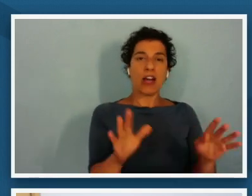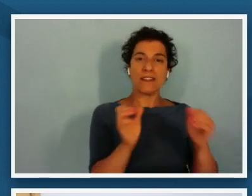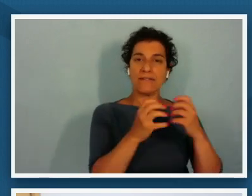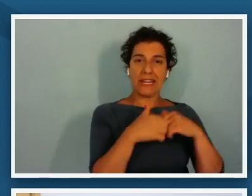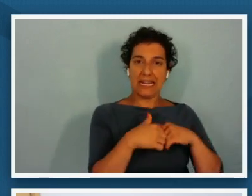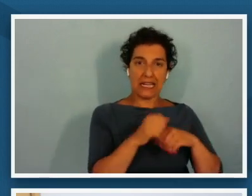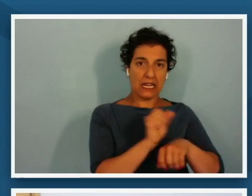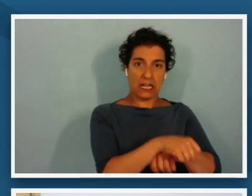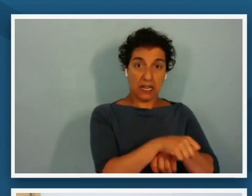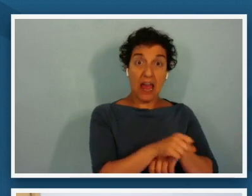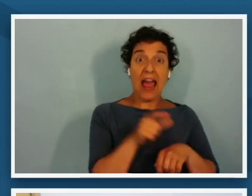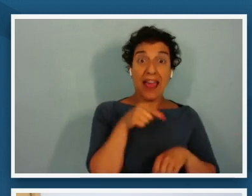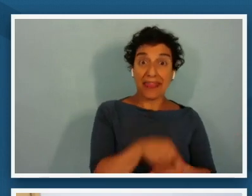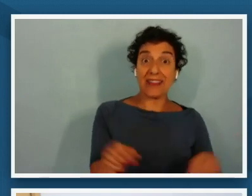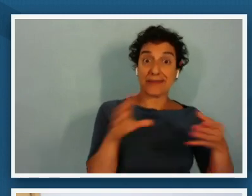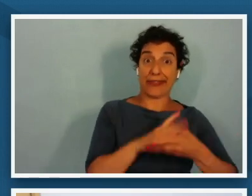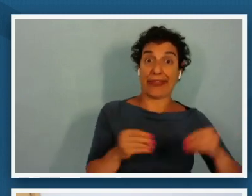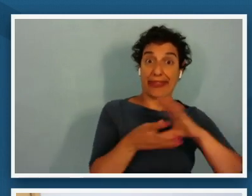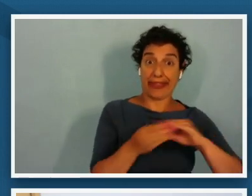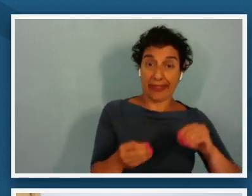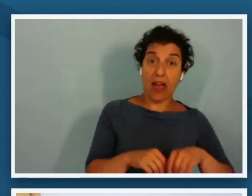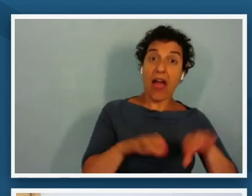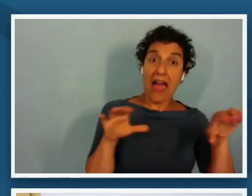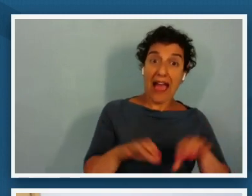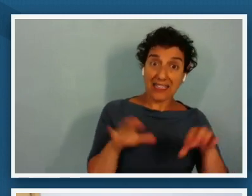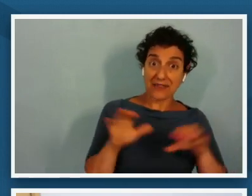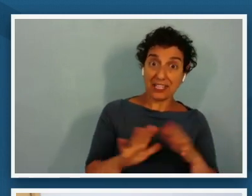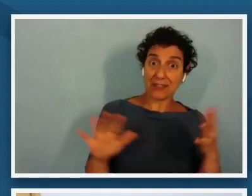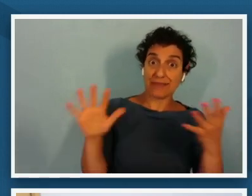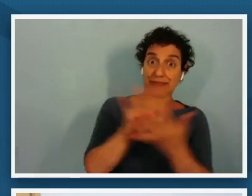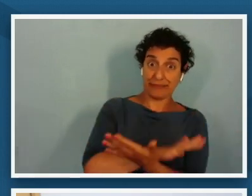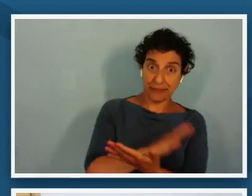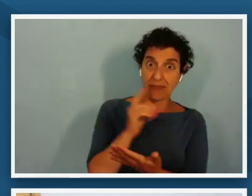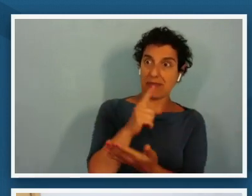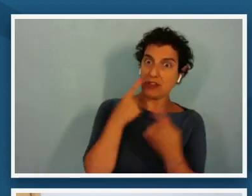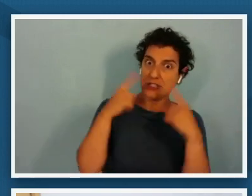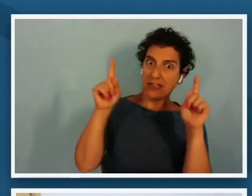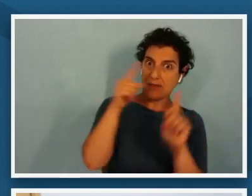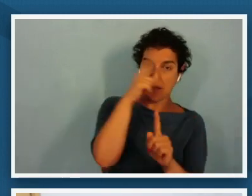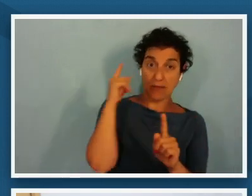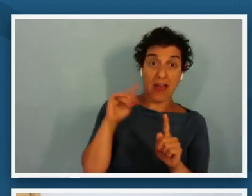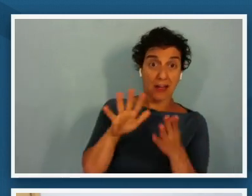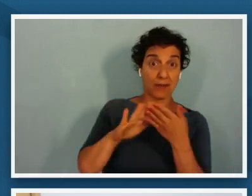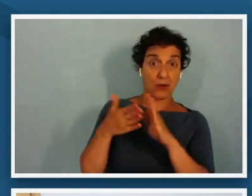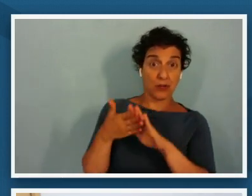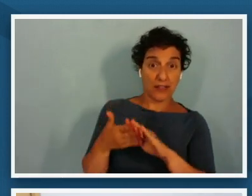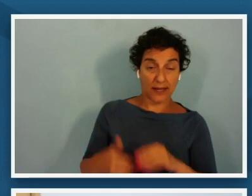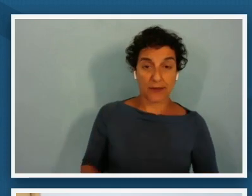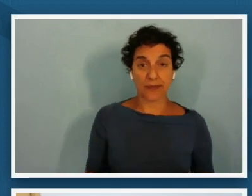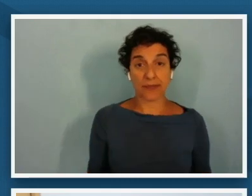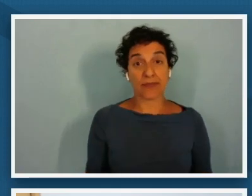actively obscured the agency and achievement of the black community